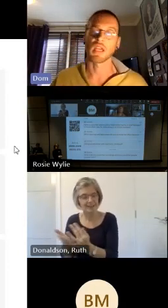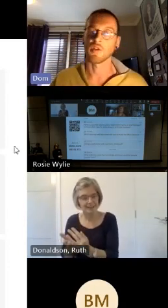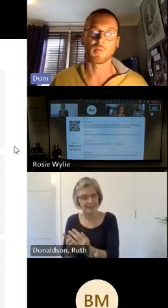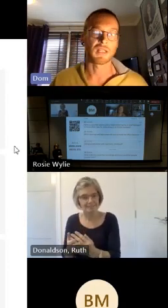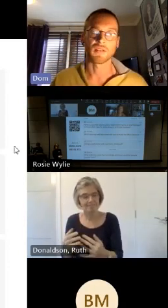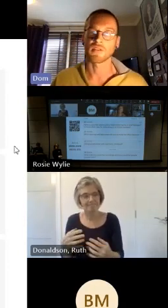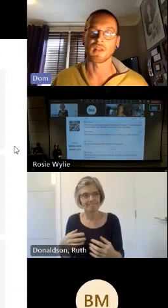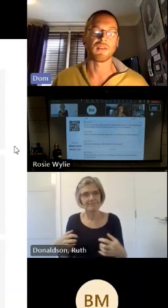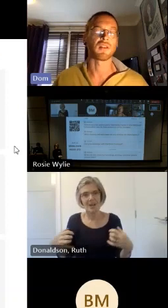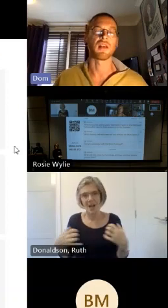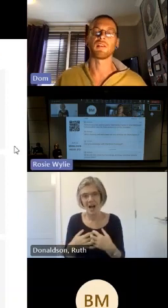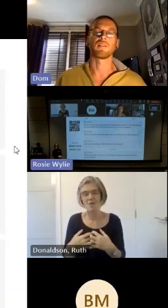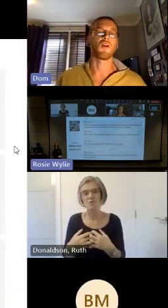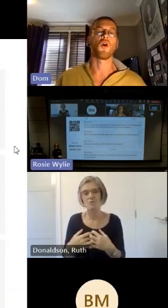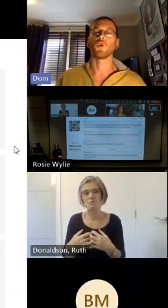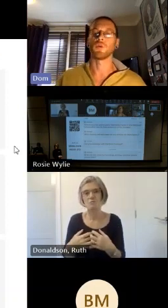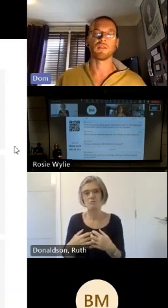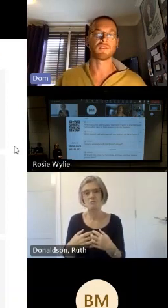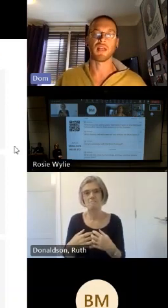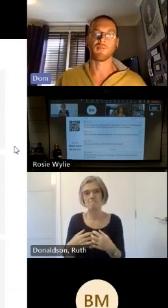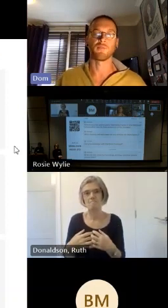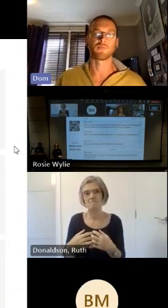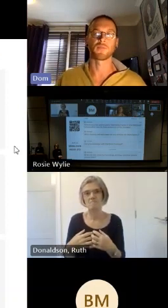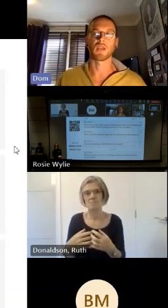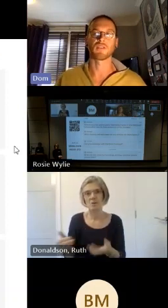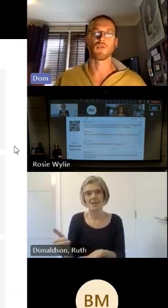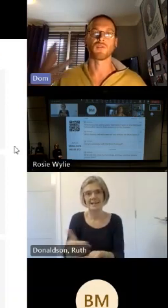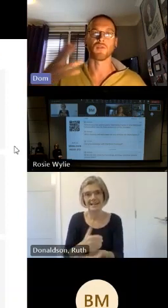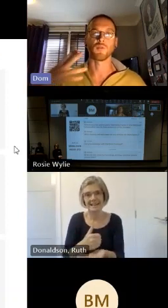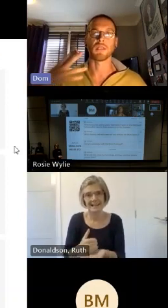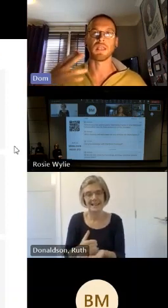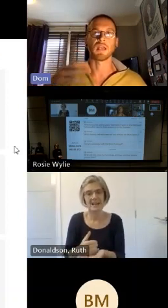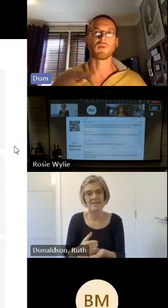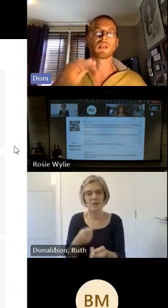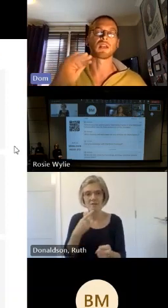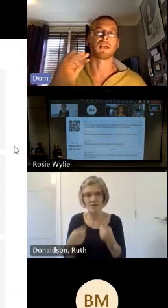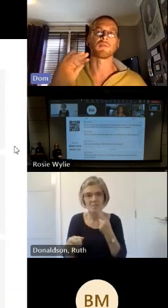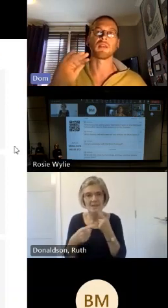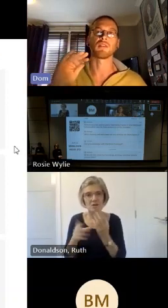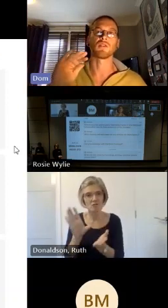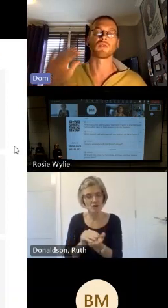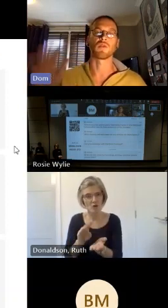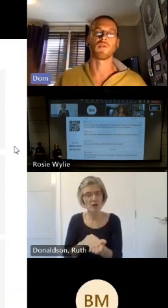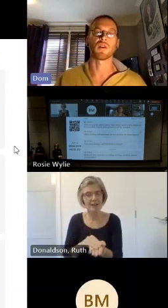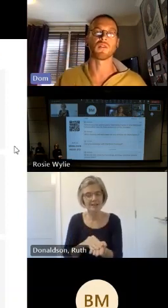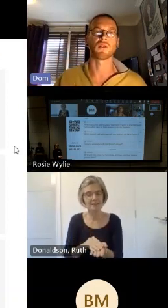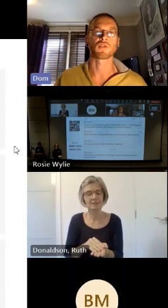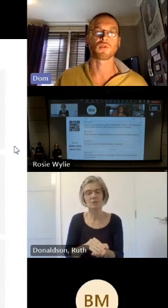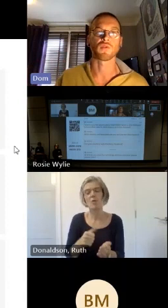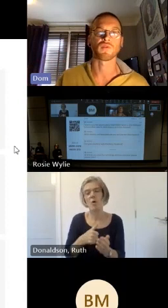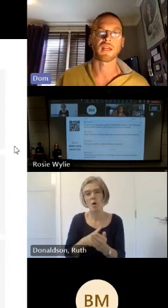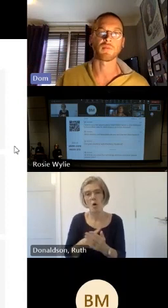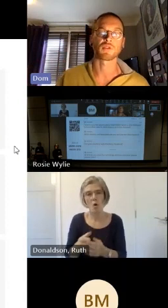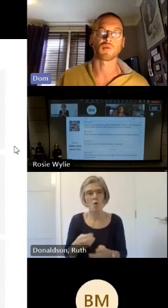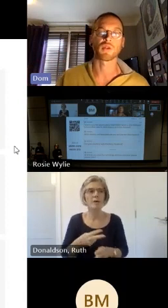care in place and uh always if it's not through me we can get in touch with another sort of Support